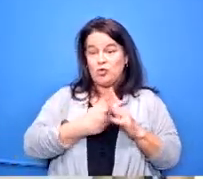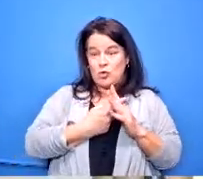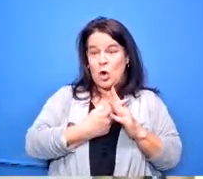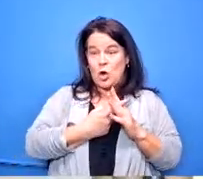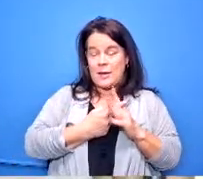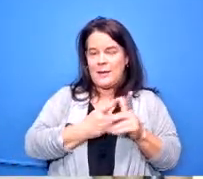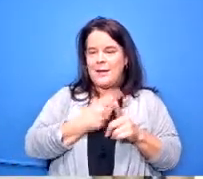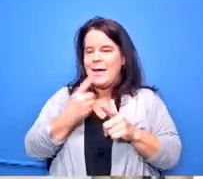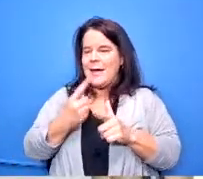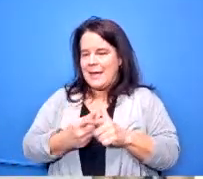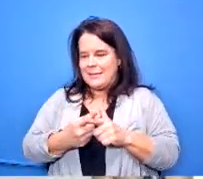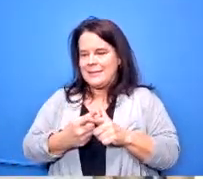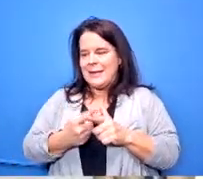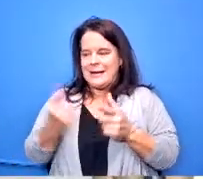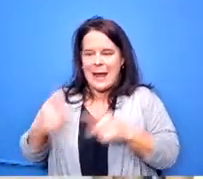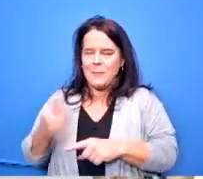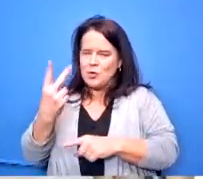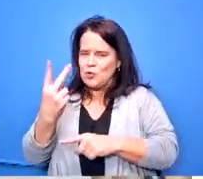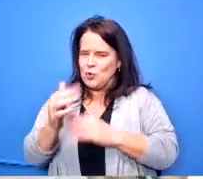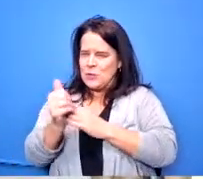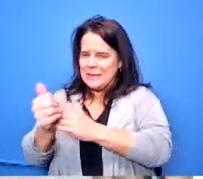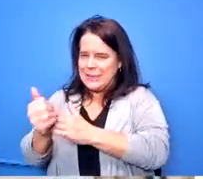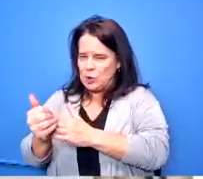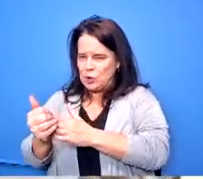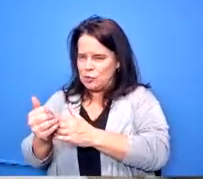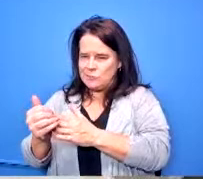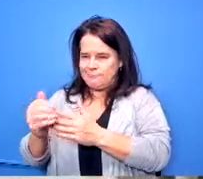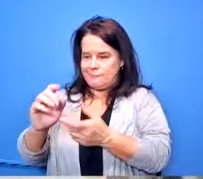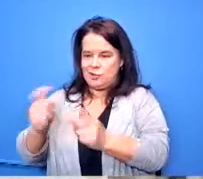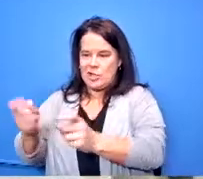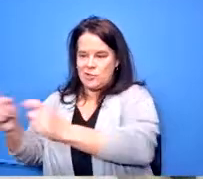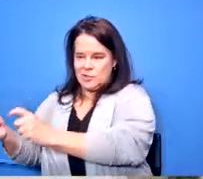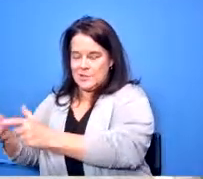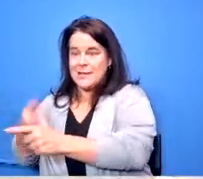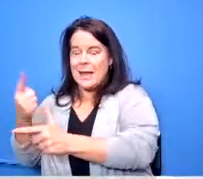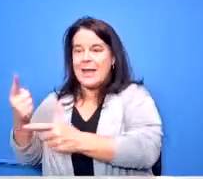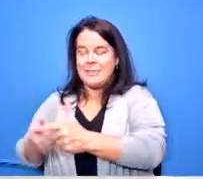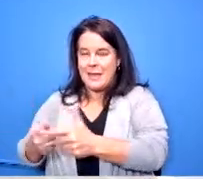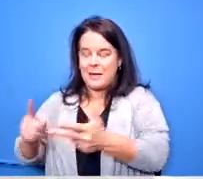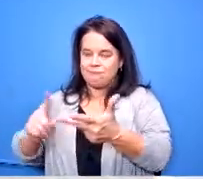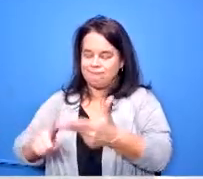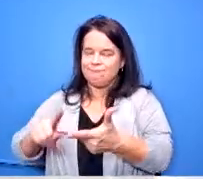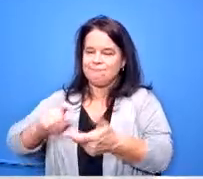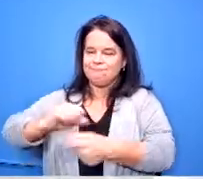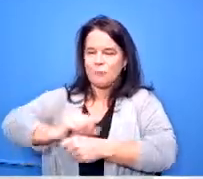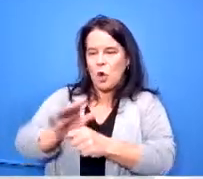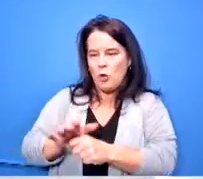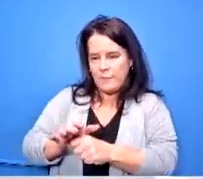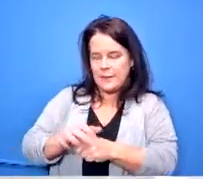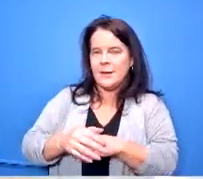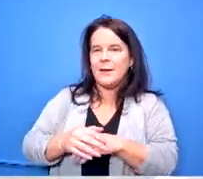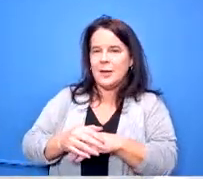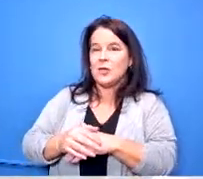two leadership changes in covid so it is on the it is on the pathway to have a conversation about